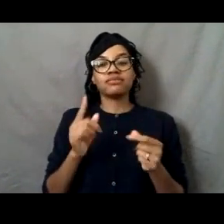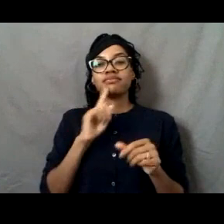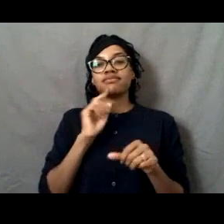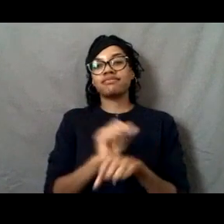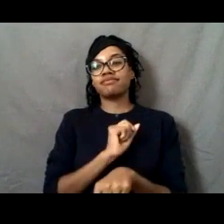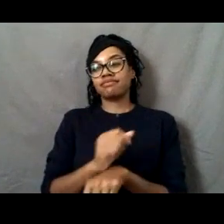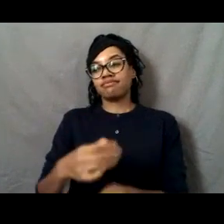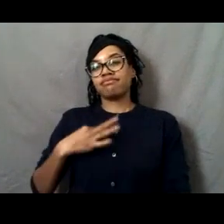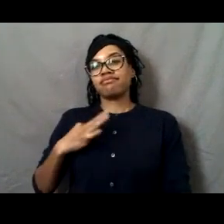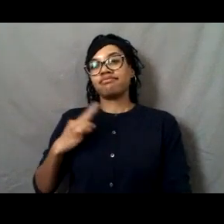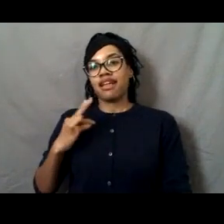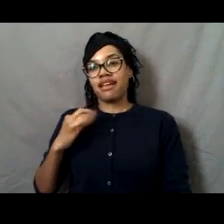that was what I wanted to do.